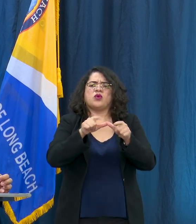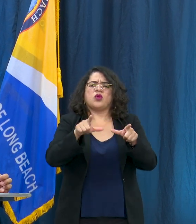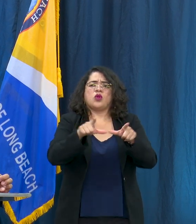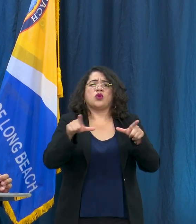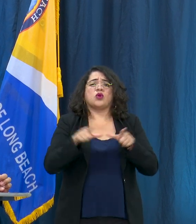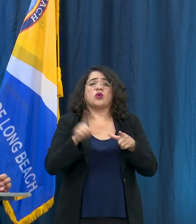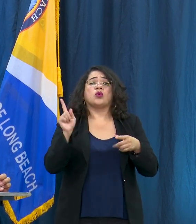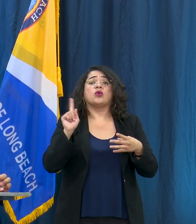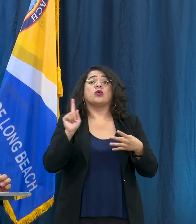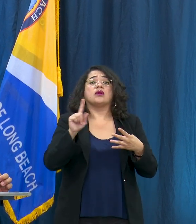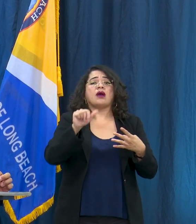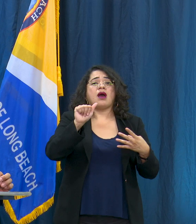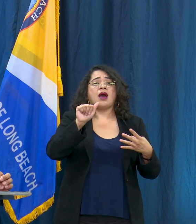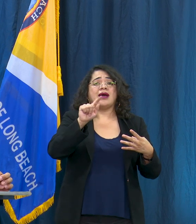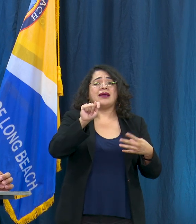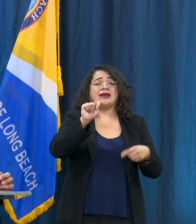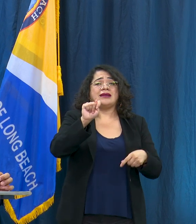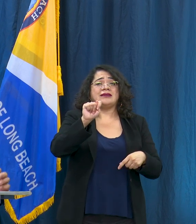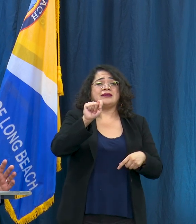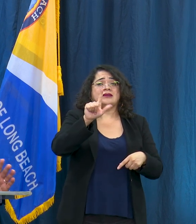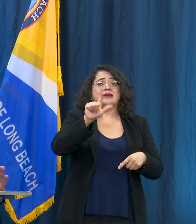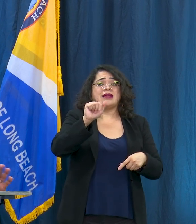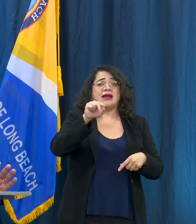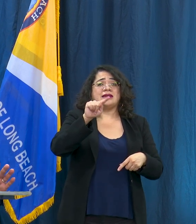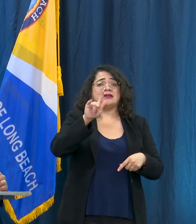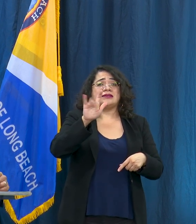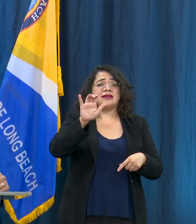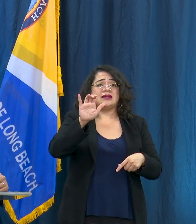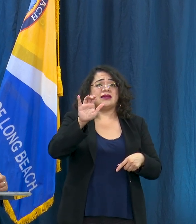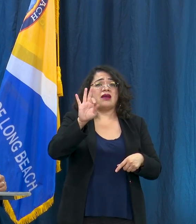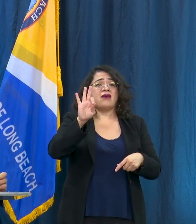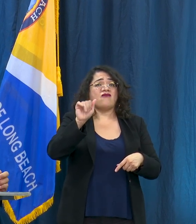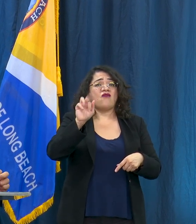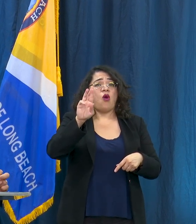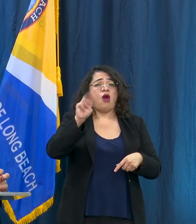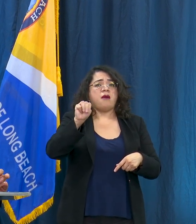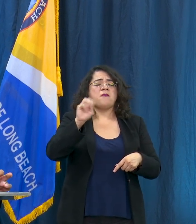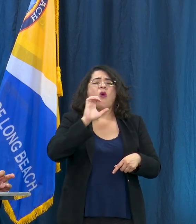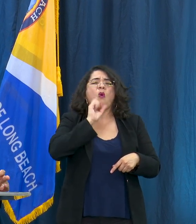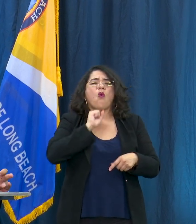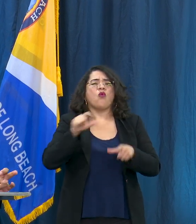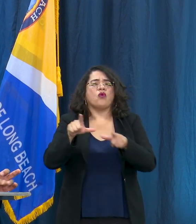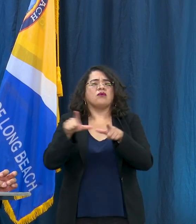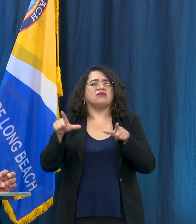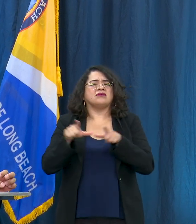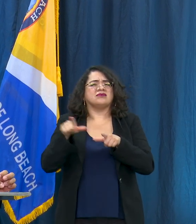shelter is going to be on Atlantic over at the old Atlantic Farm site so